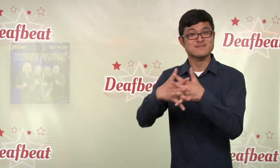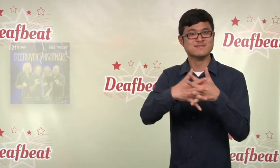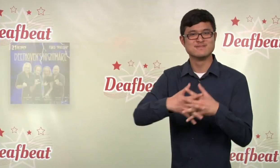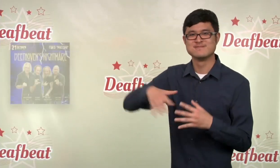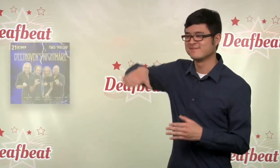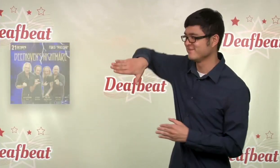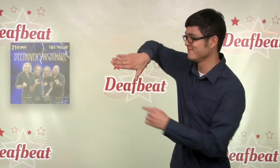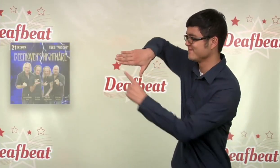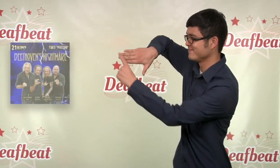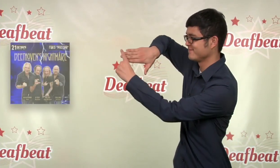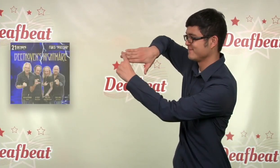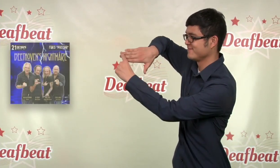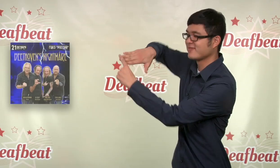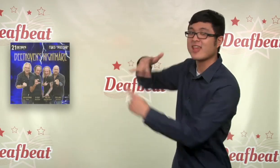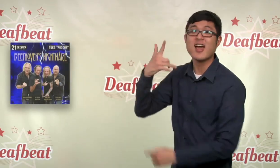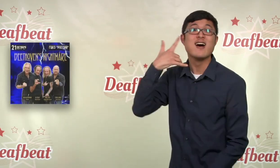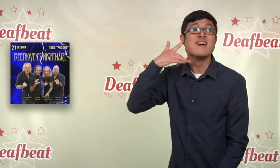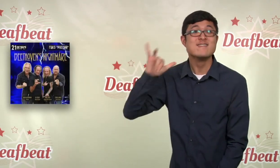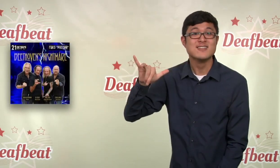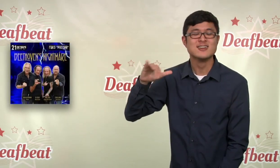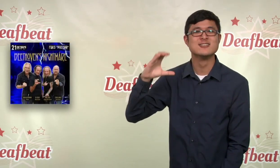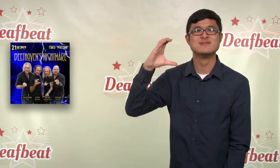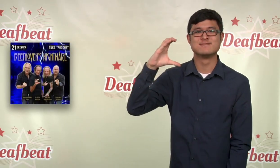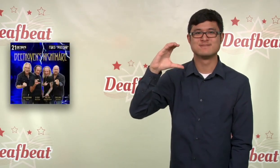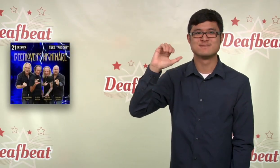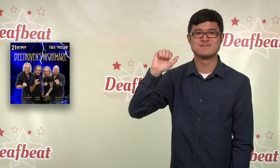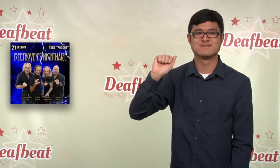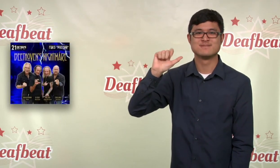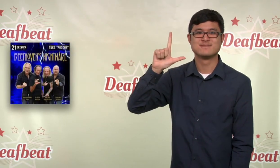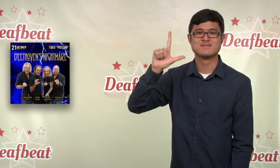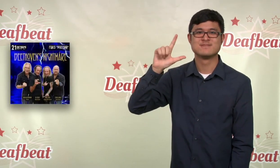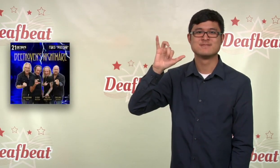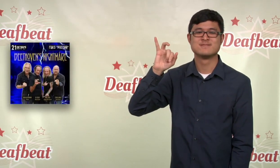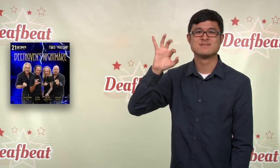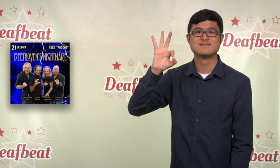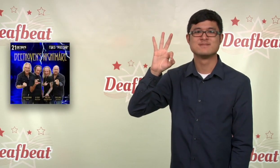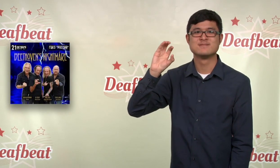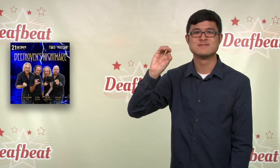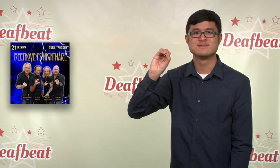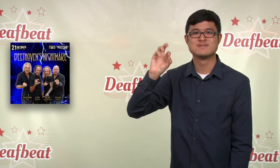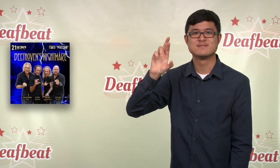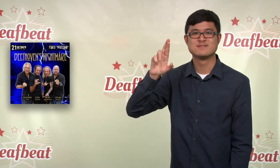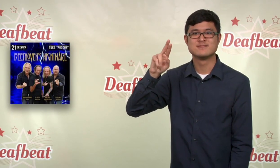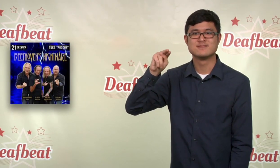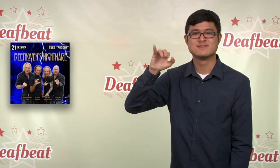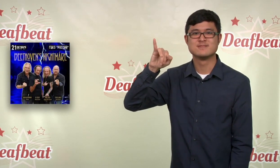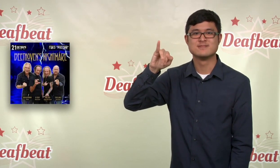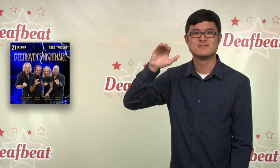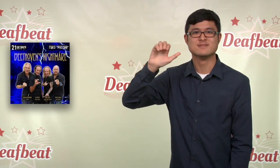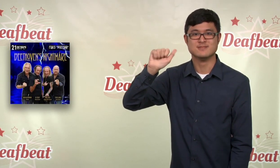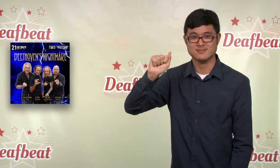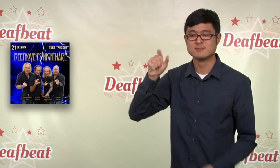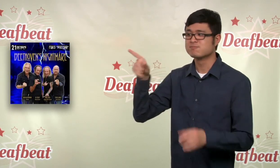Beethoven’s Nightmare, a deaf music band from Los